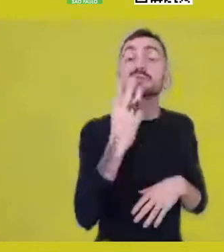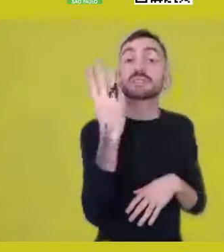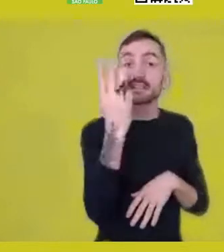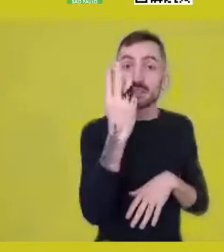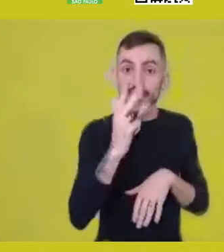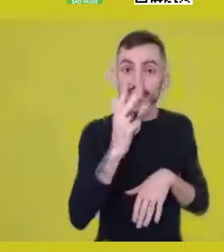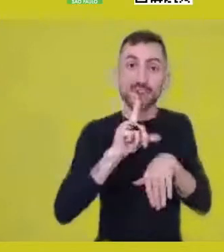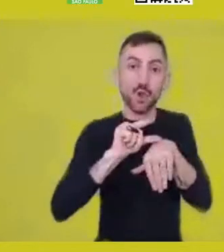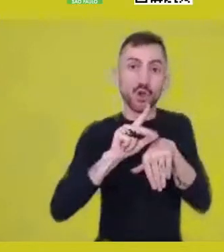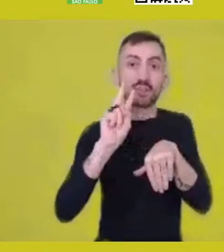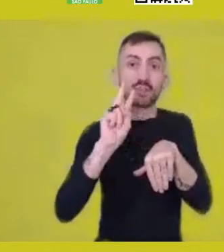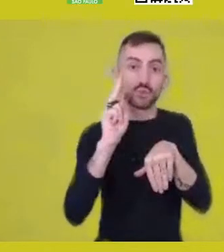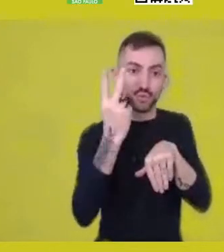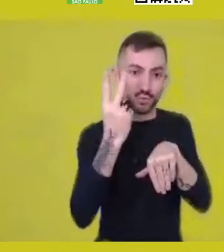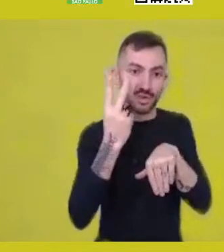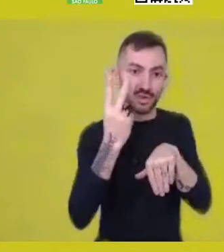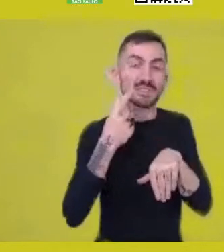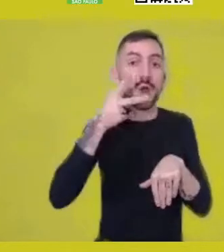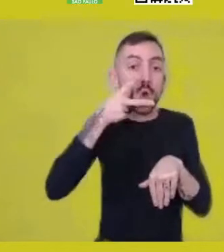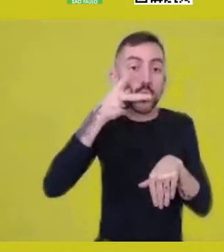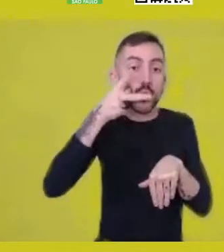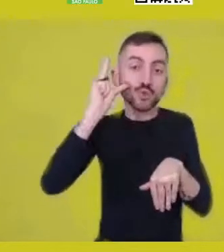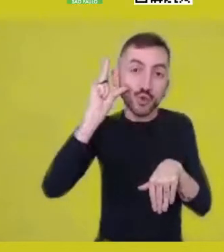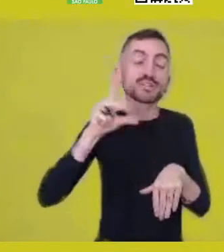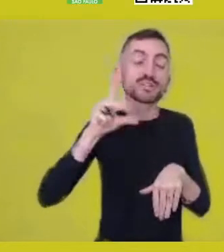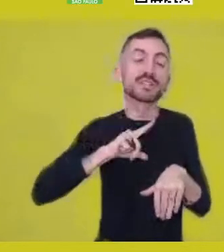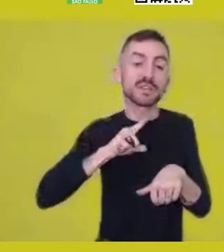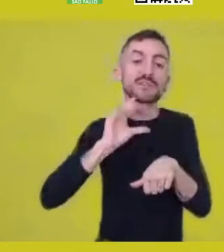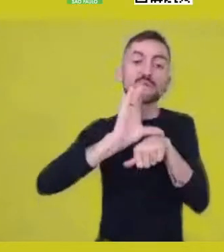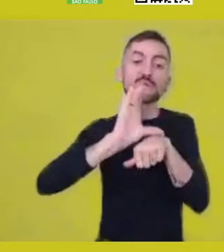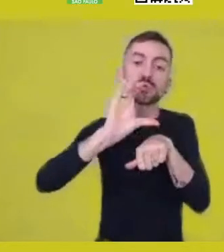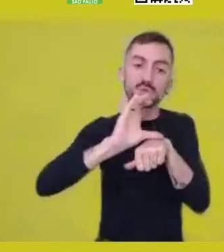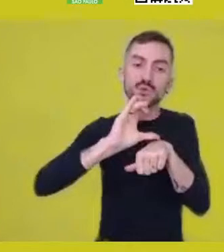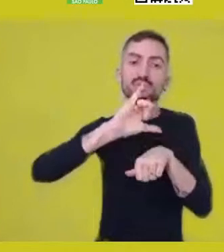We opened two days ago a course with Júlia Zack and Willy Martins